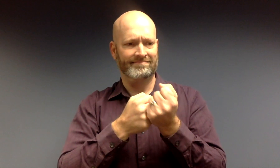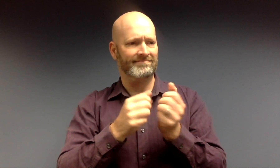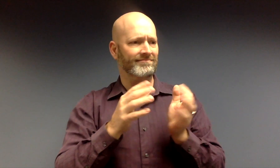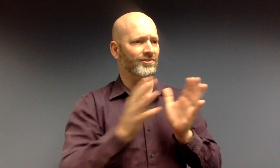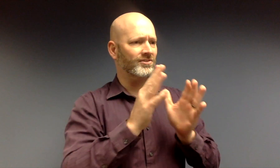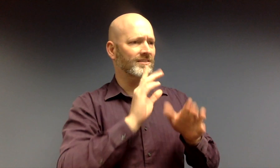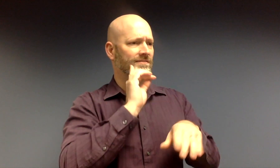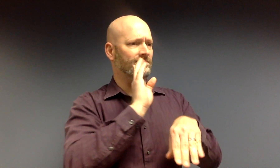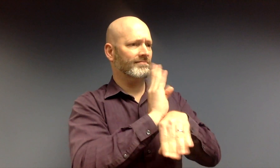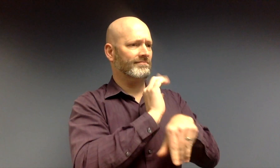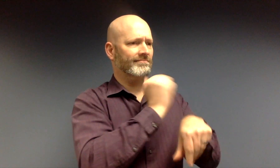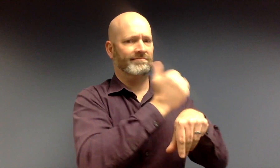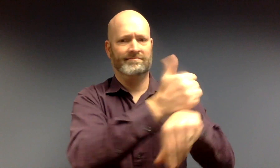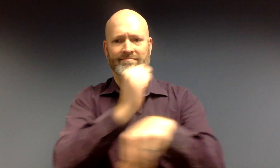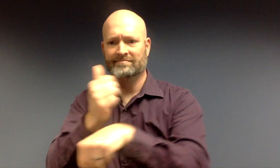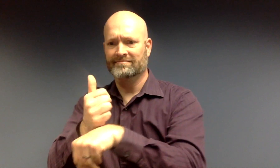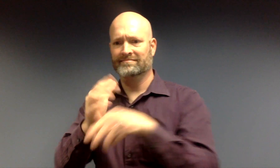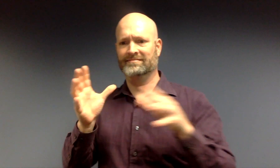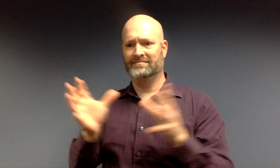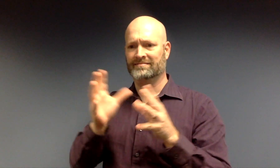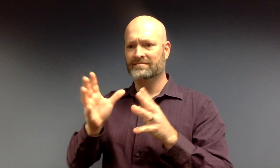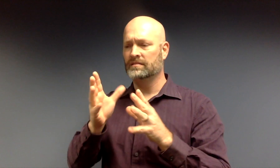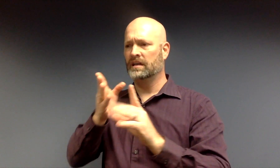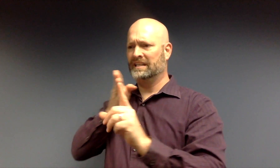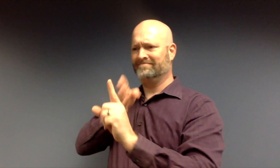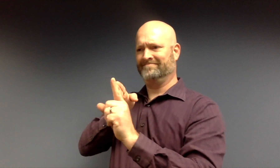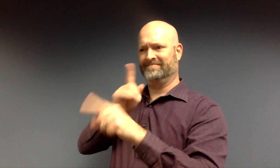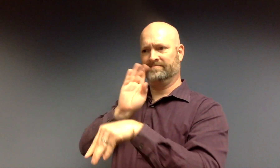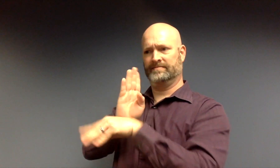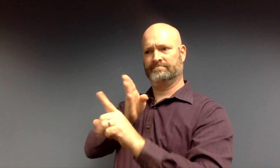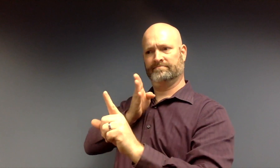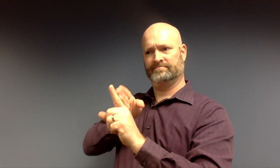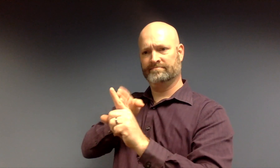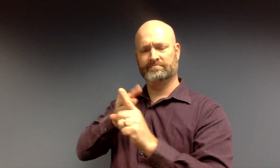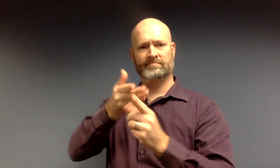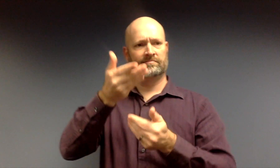encouraging entrepreneurship and growth, supporting and patronizing businesses within the community,